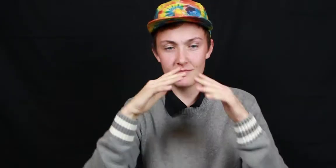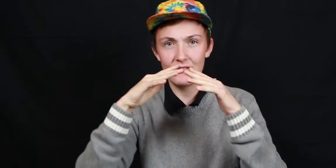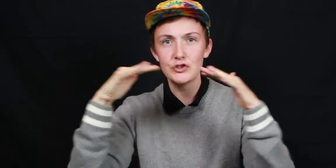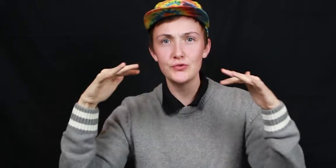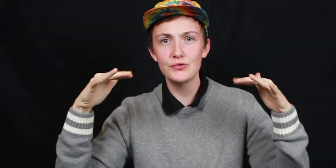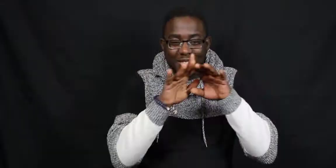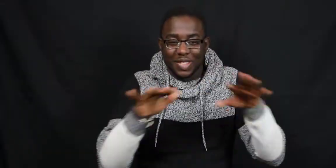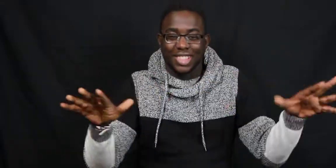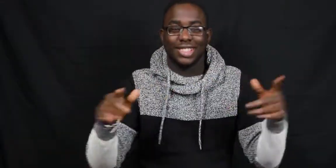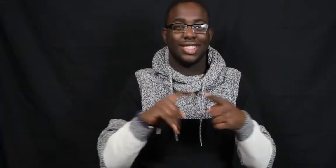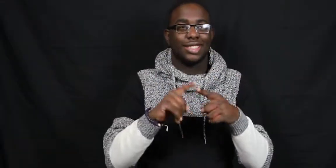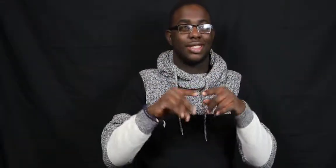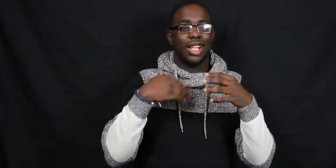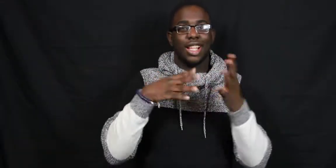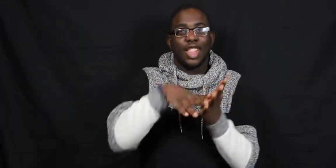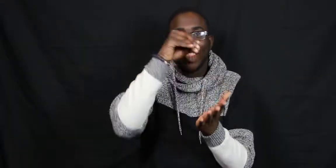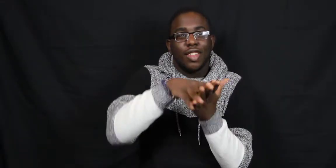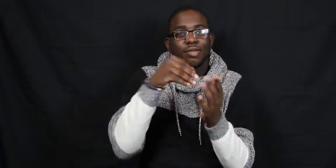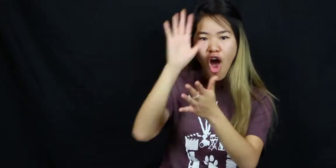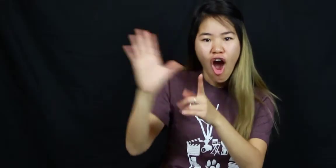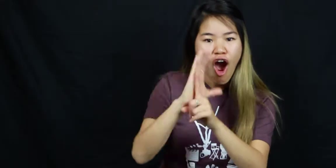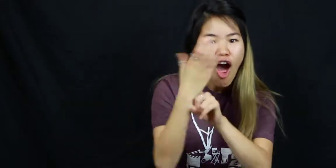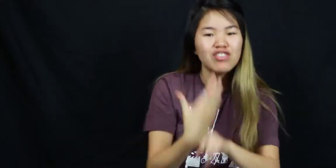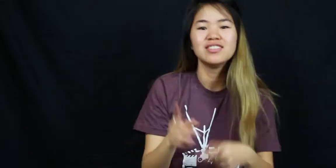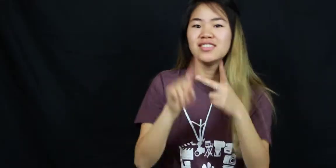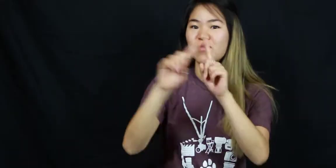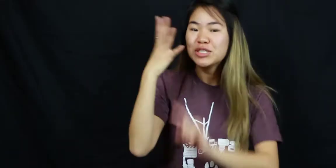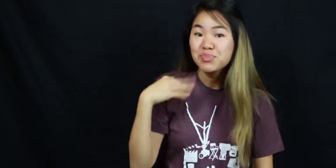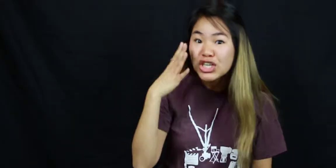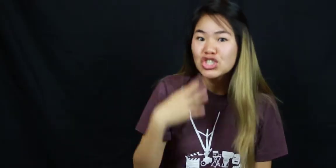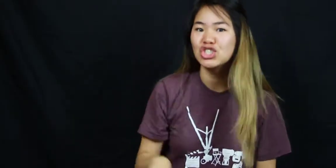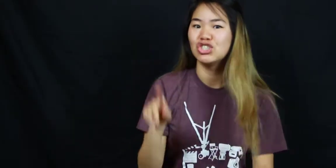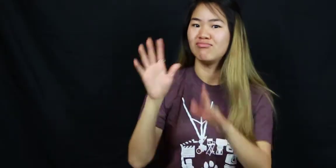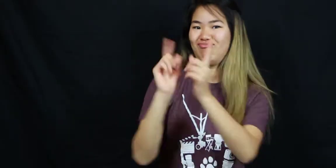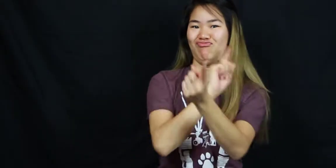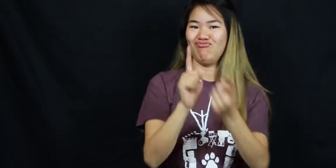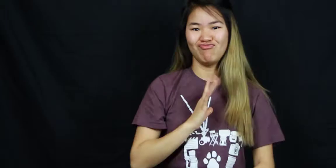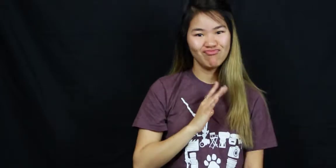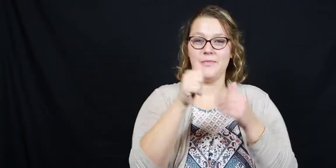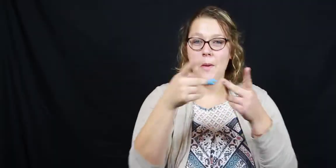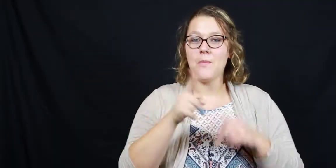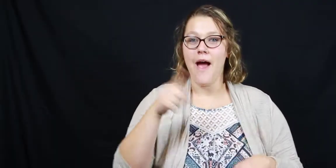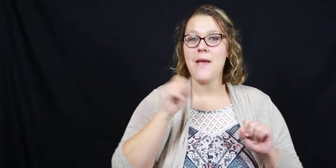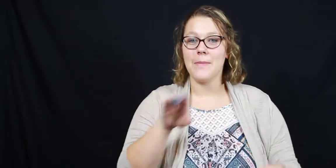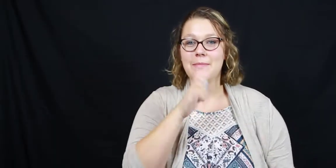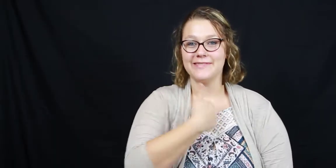Diversity! I can learn from all different types of cultures and learn about peoples various experiences here on campus! Just getting that chance to meet many people is just really cool. NTID is a place where I can be myself.